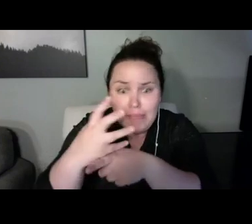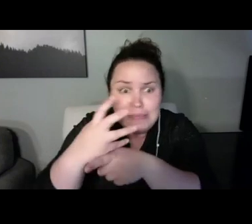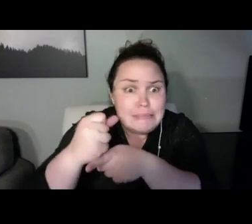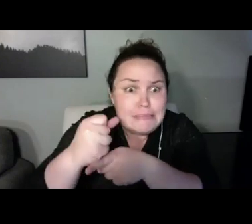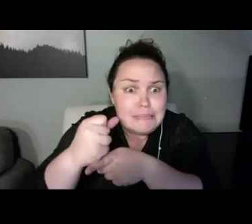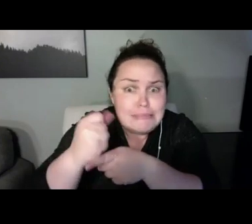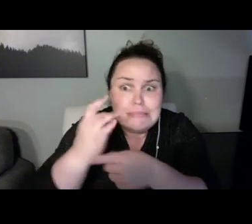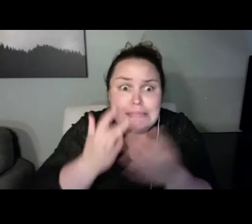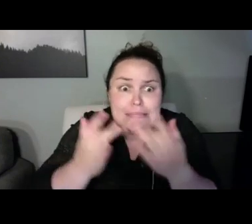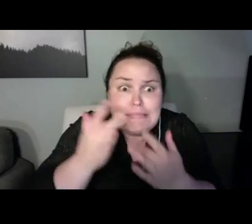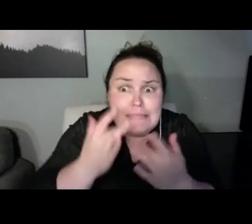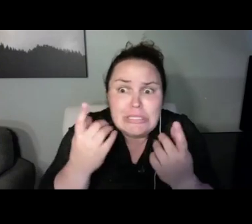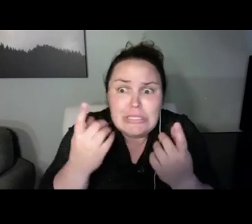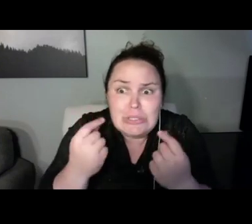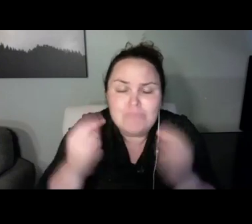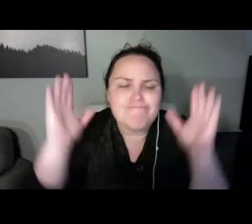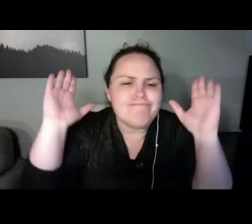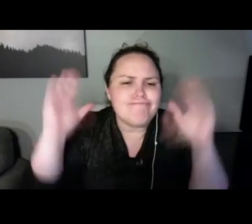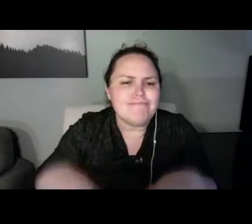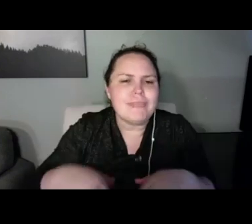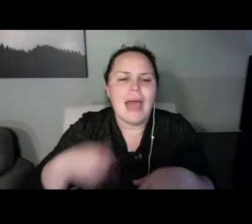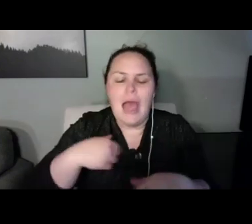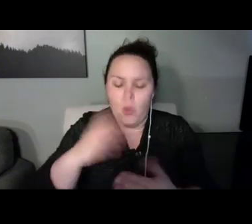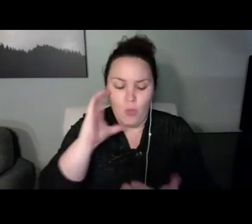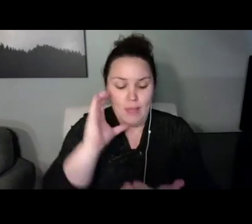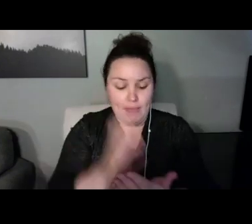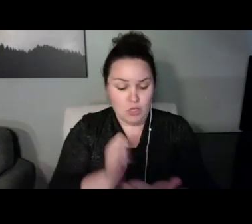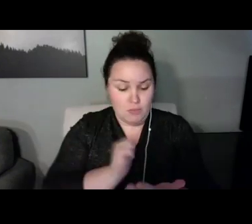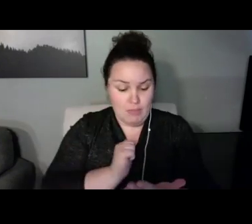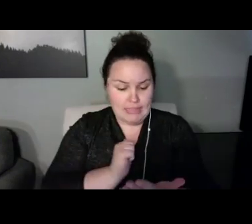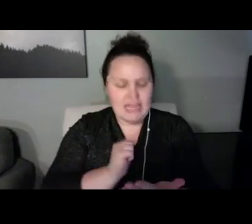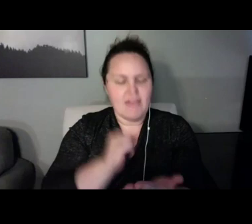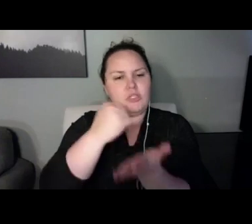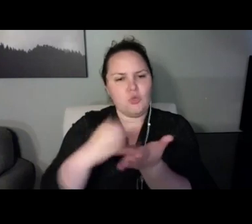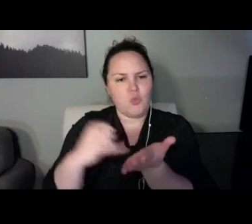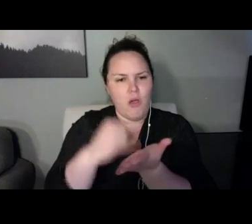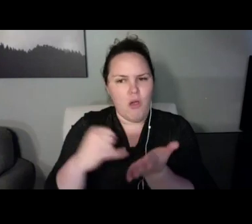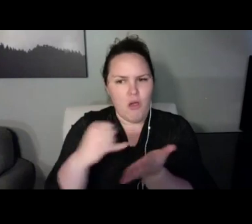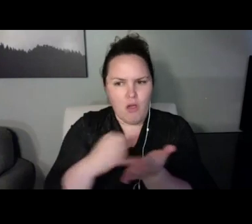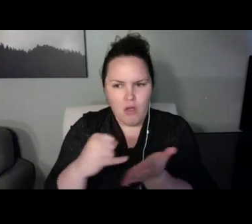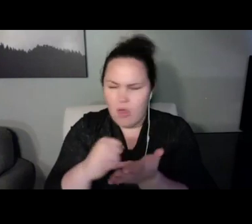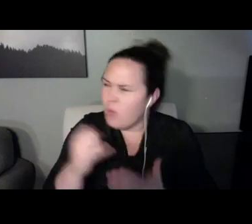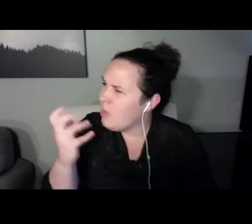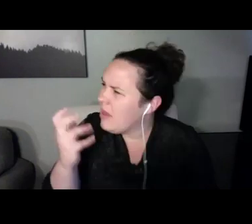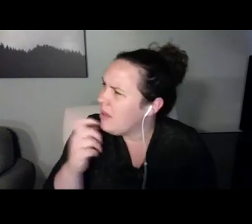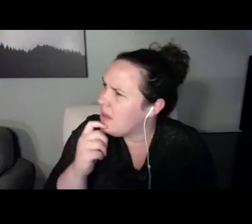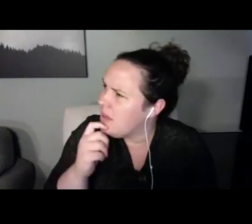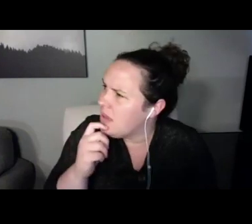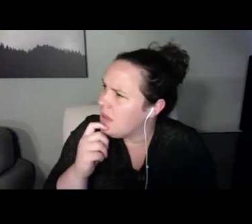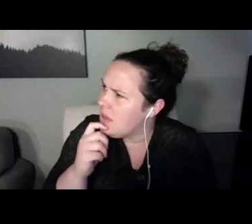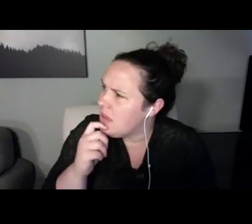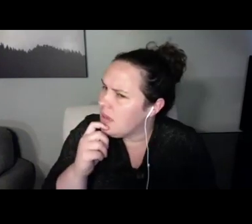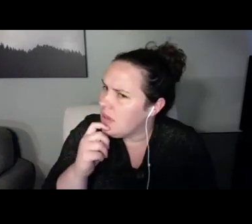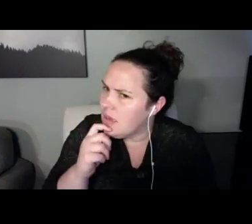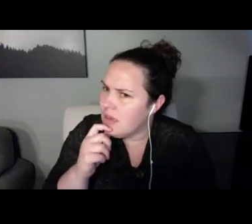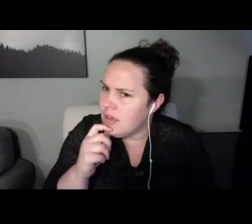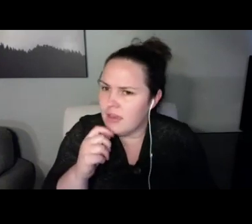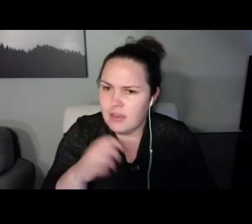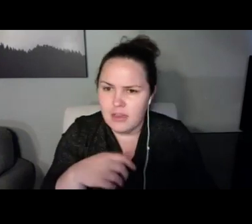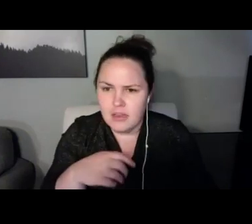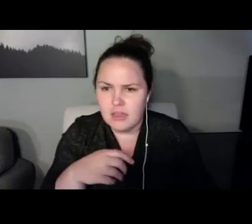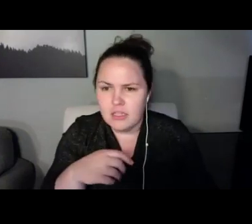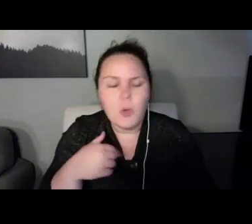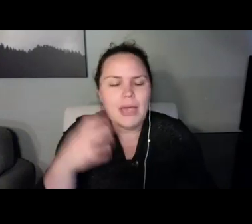But leave it to just people, the people working there.